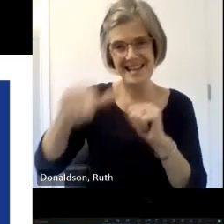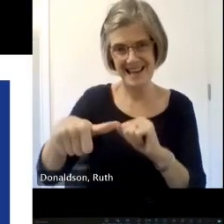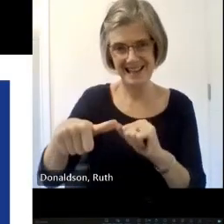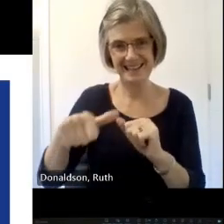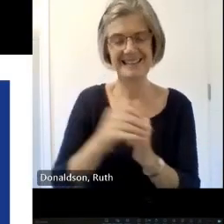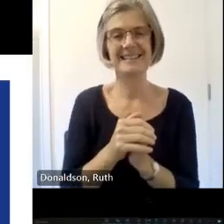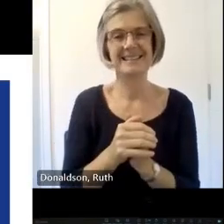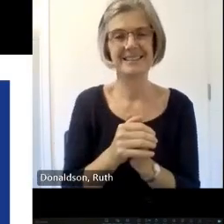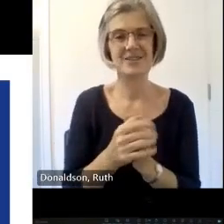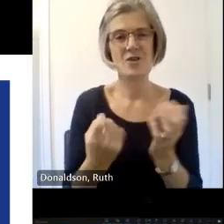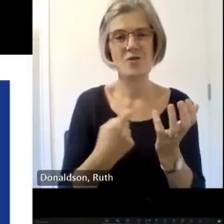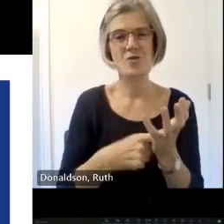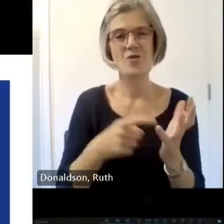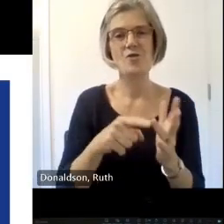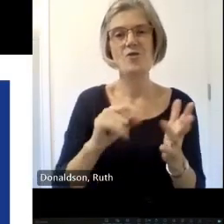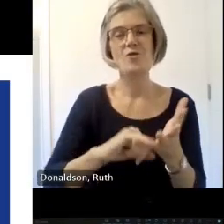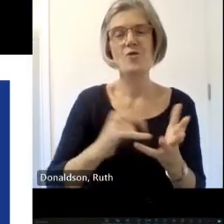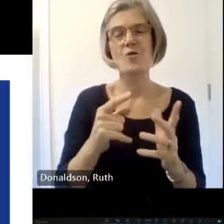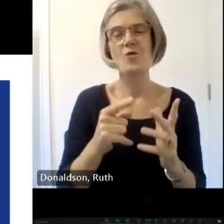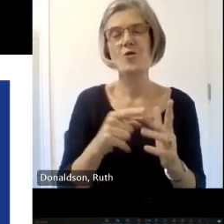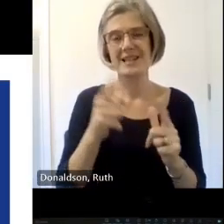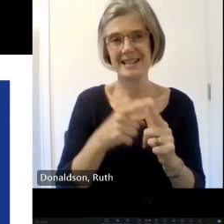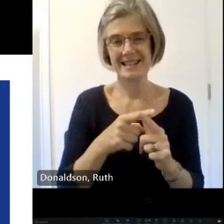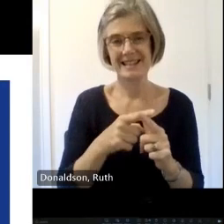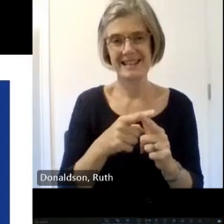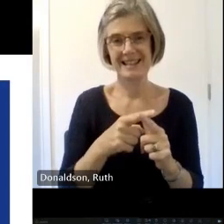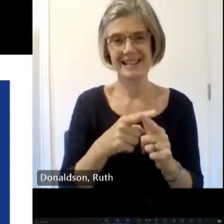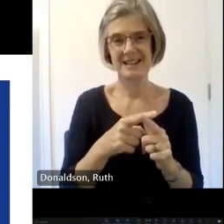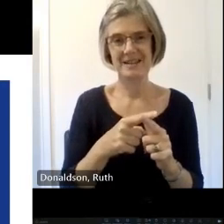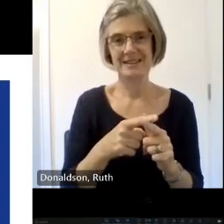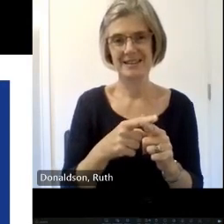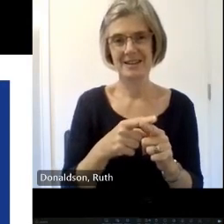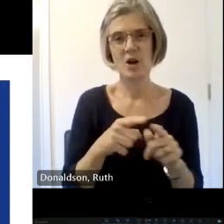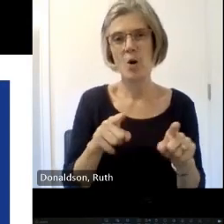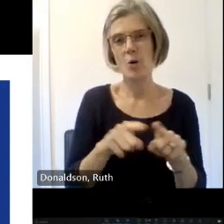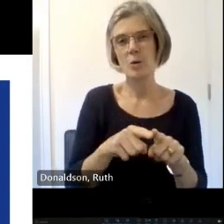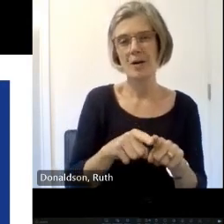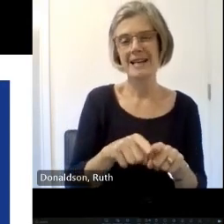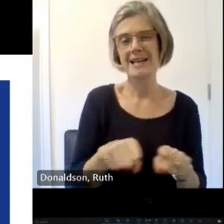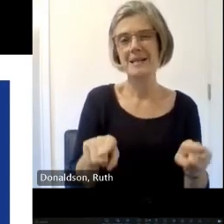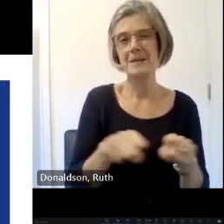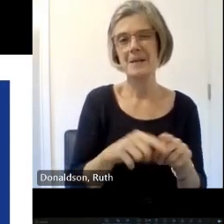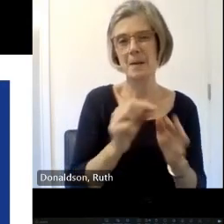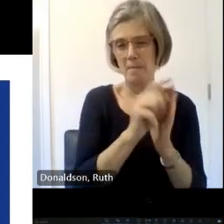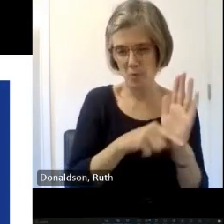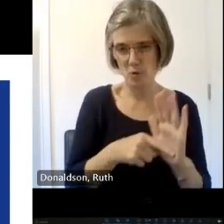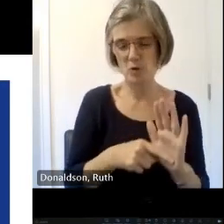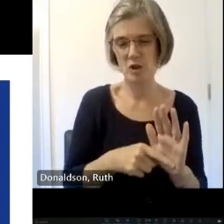our Rosie who's also going to talk about make Mark which can they've got a two minute Mayhem